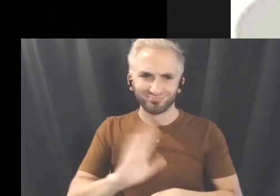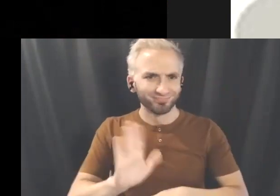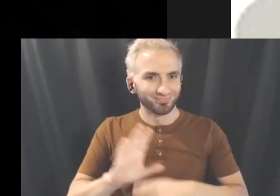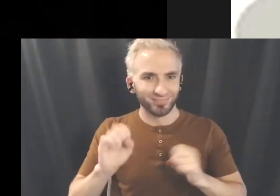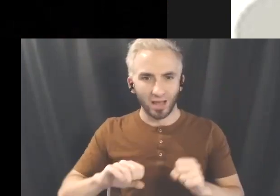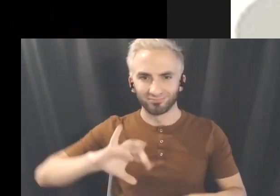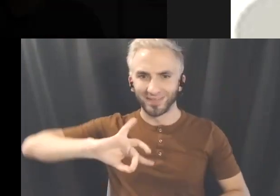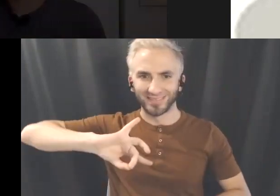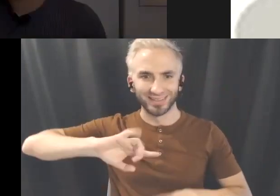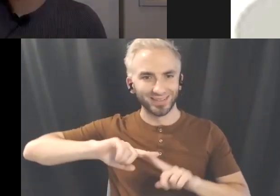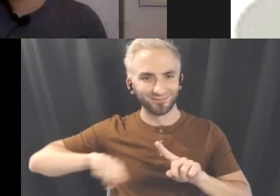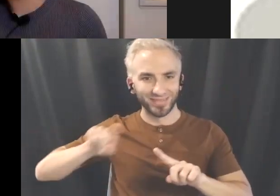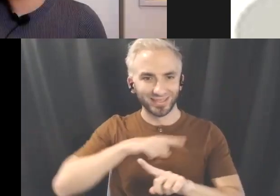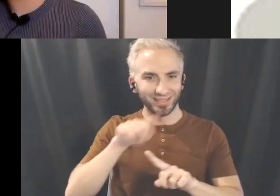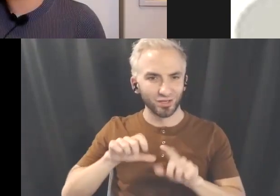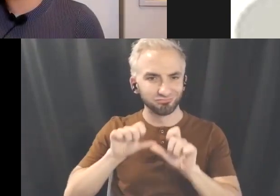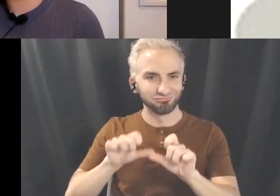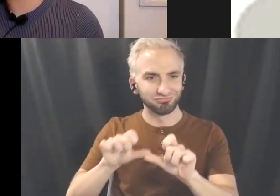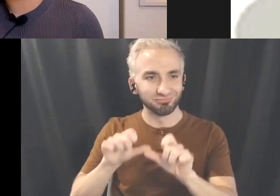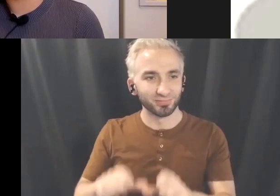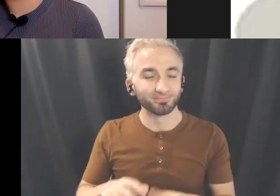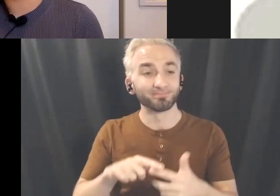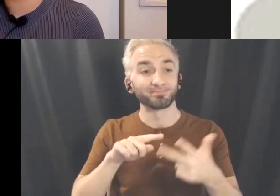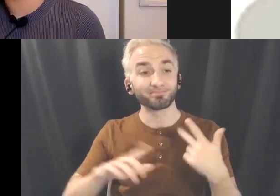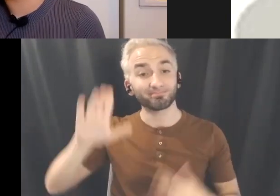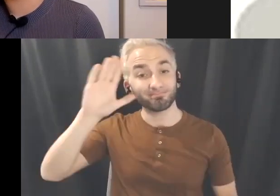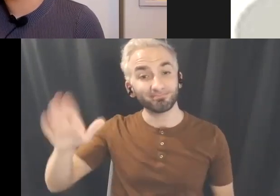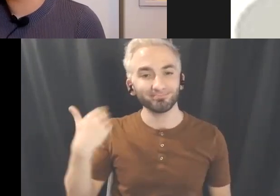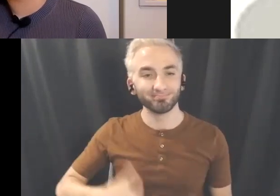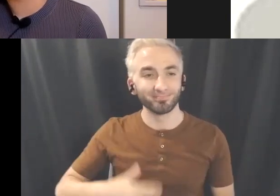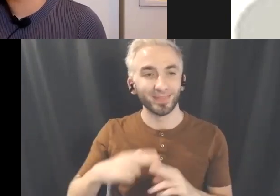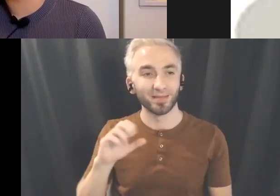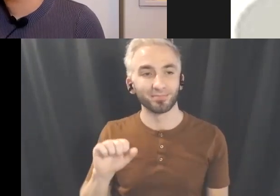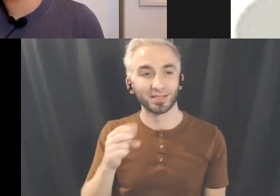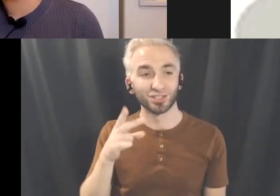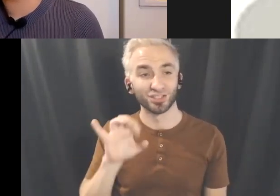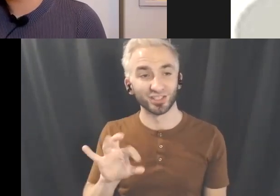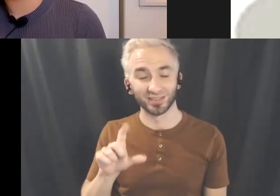Hi my name is Ashley and I'm the current SFU intern at Chimerik.